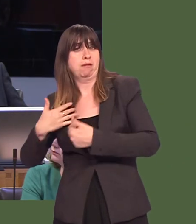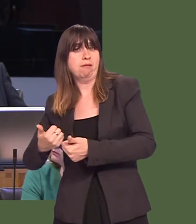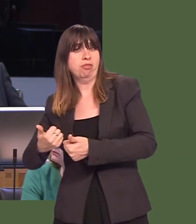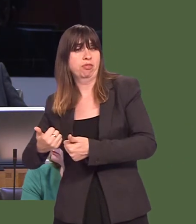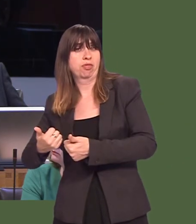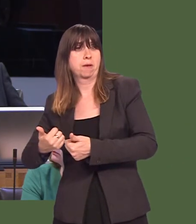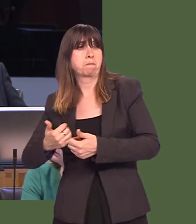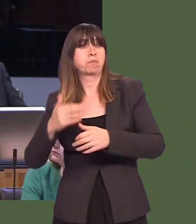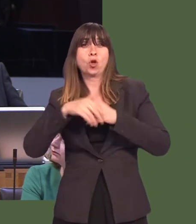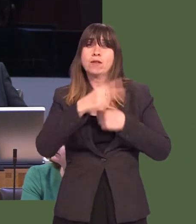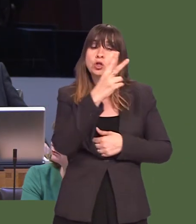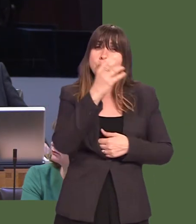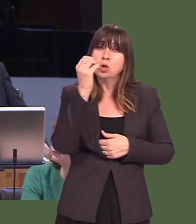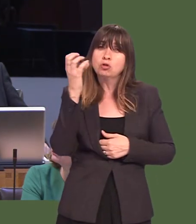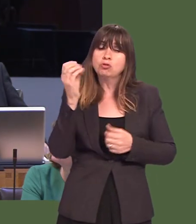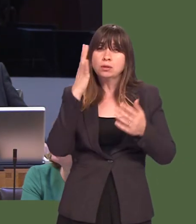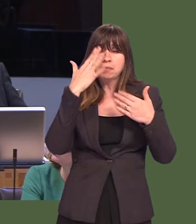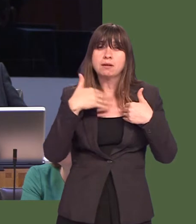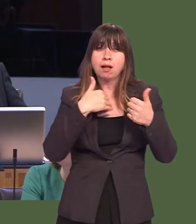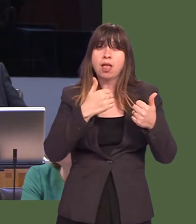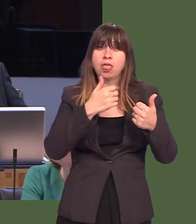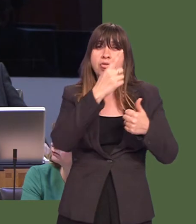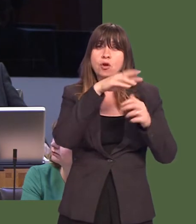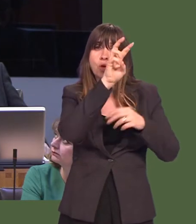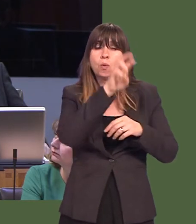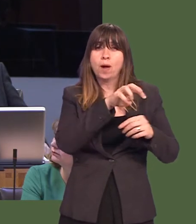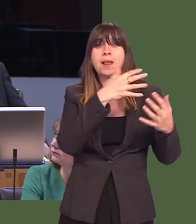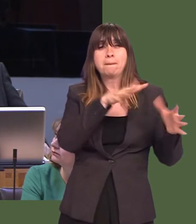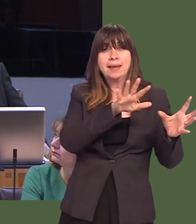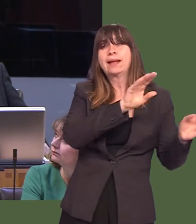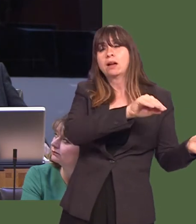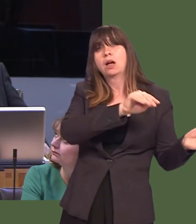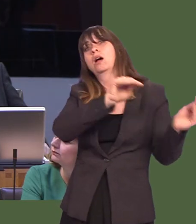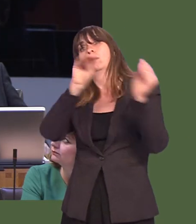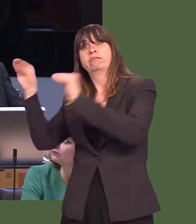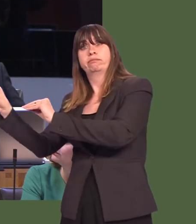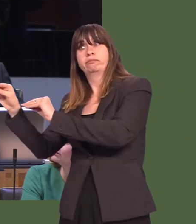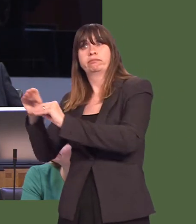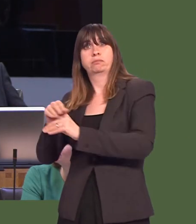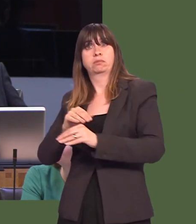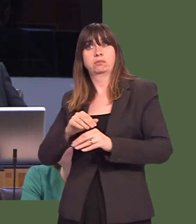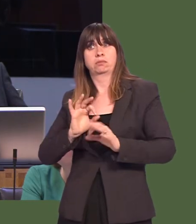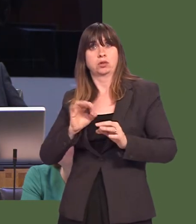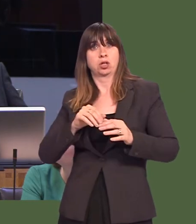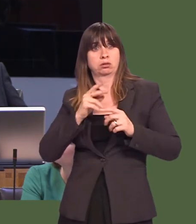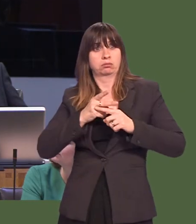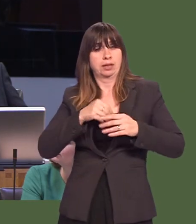over 200 mental health patients in north Wales have been transferred out of Wales in the